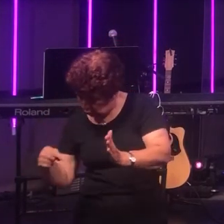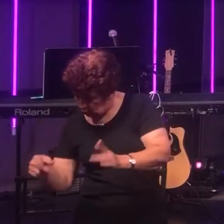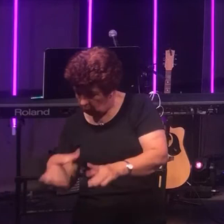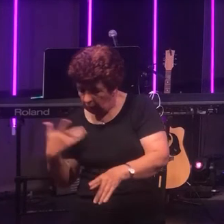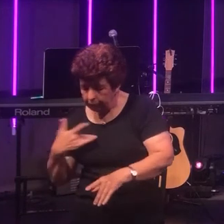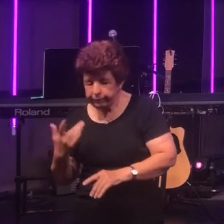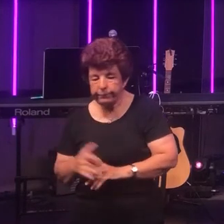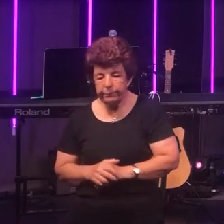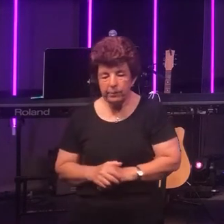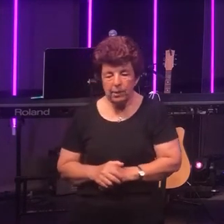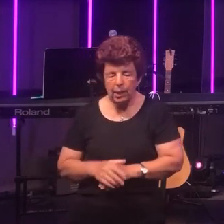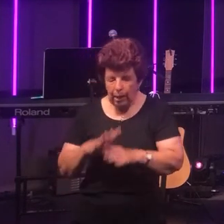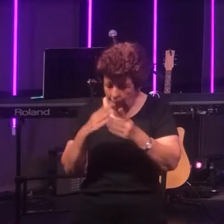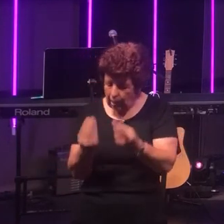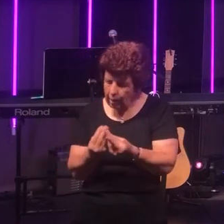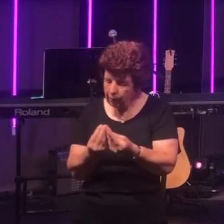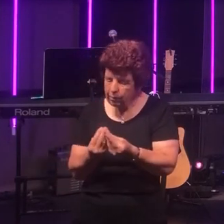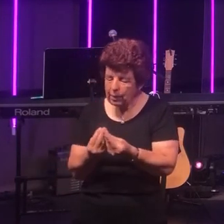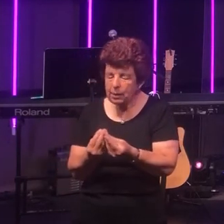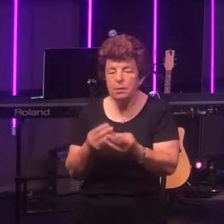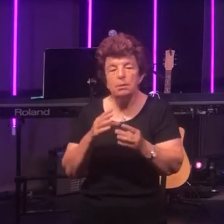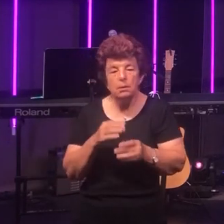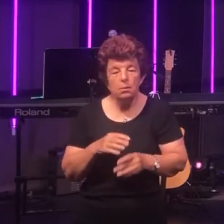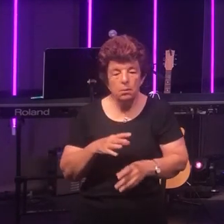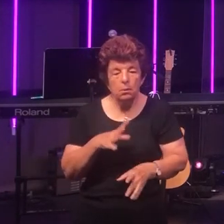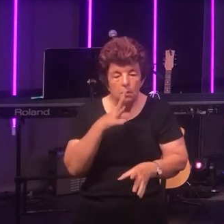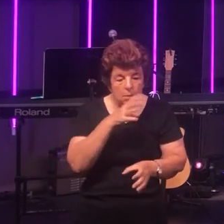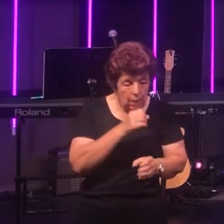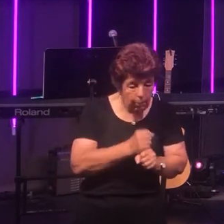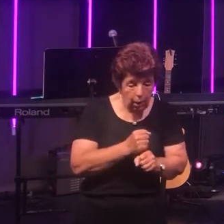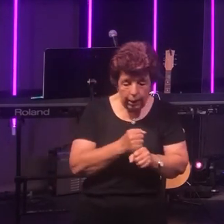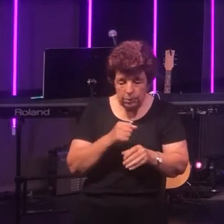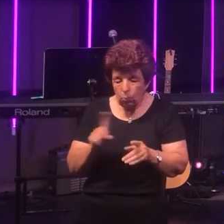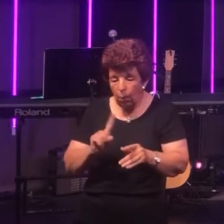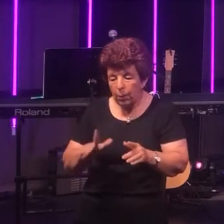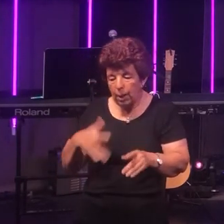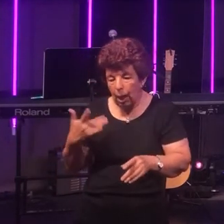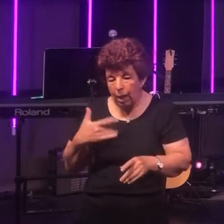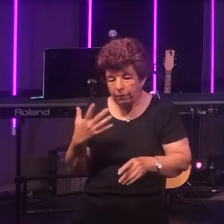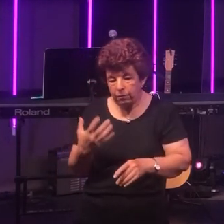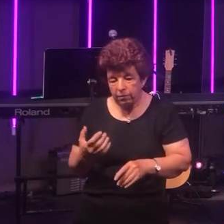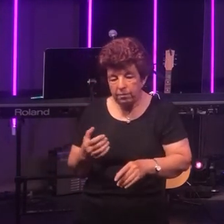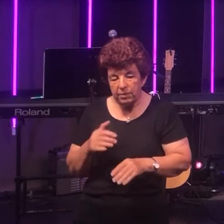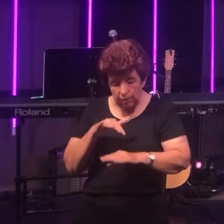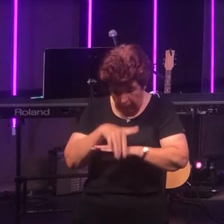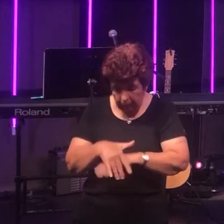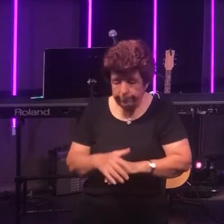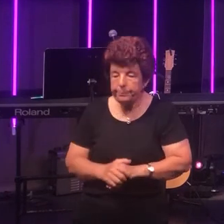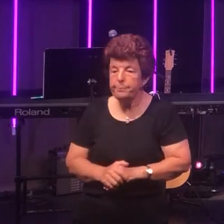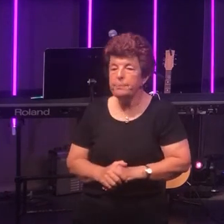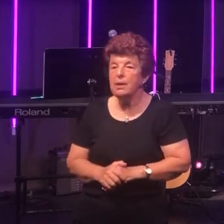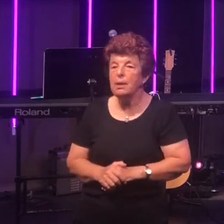everything was summed up about what life with God is all about!